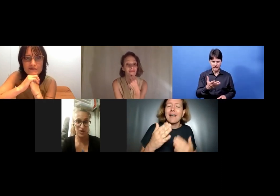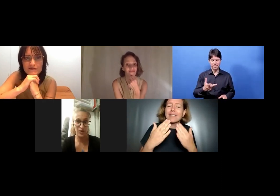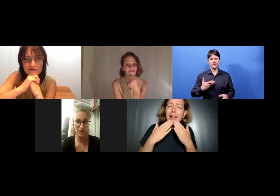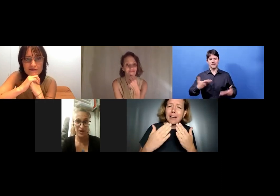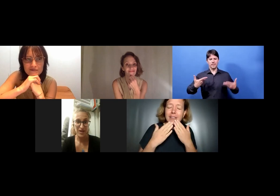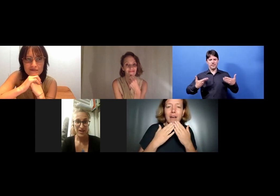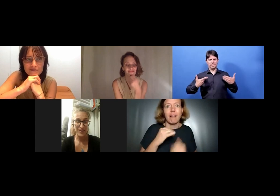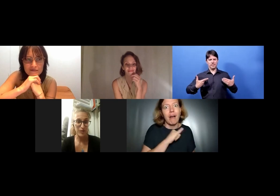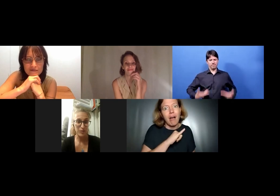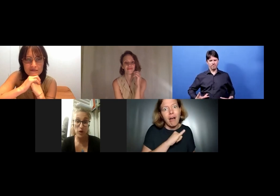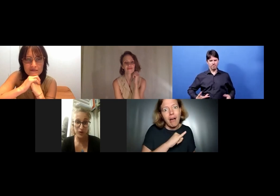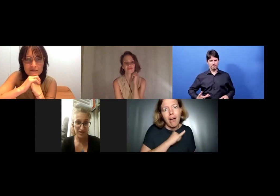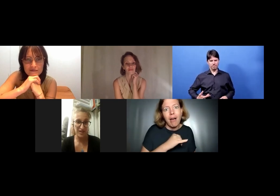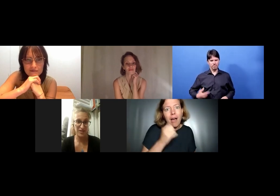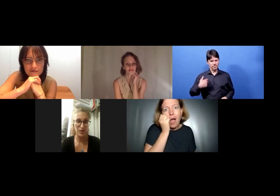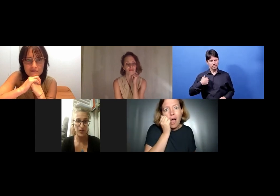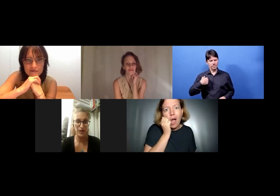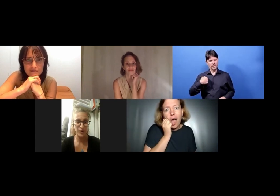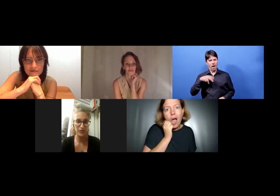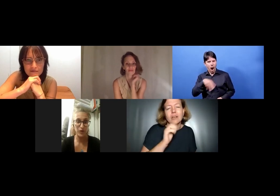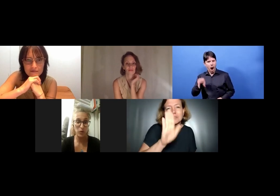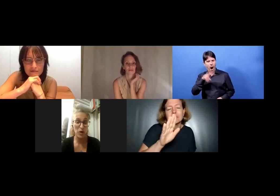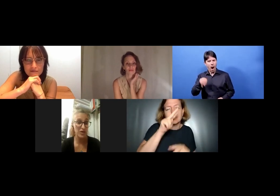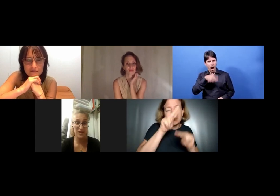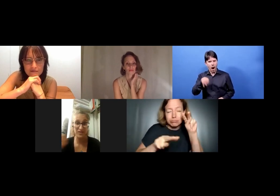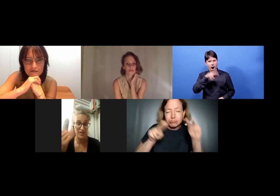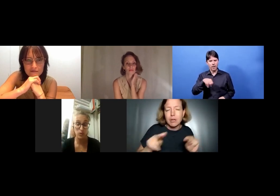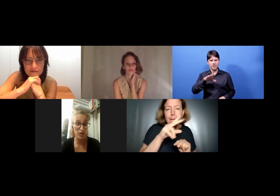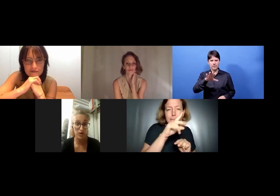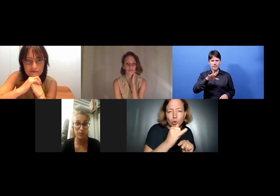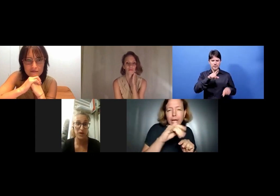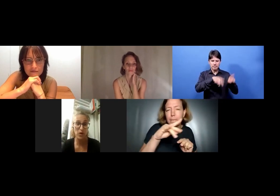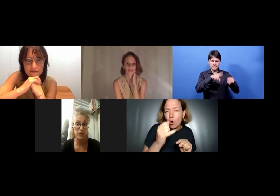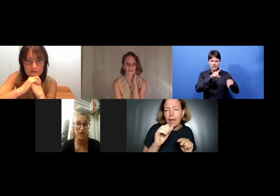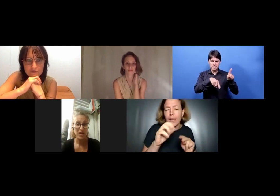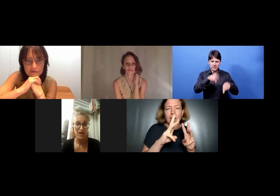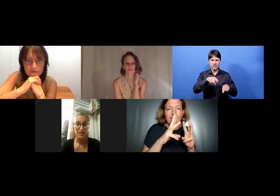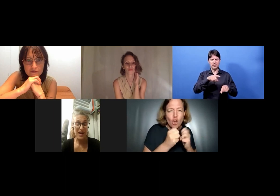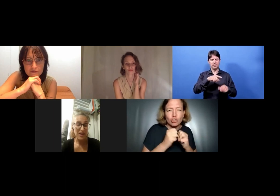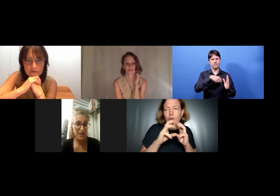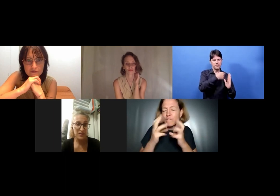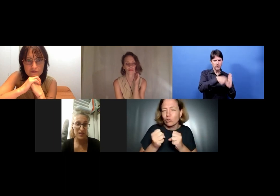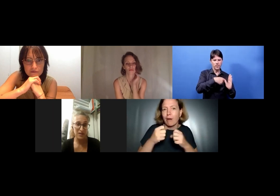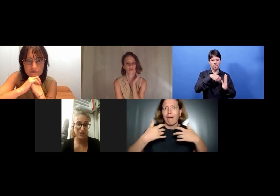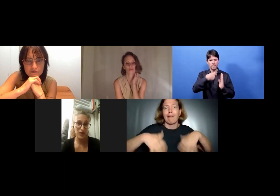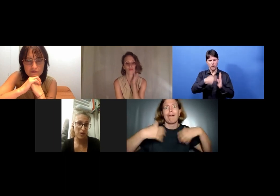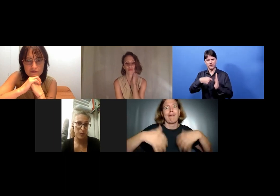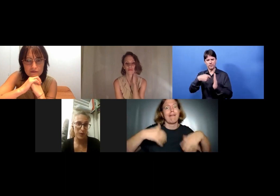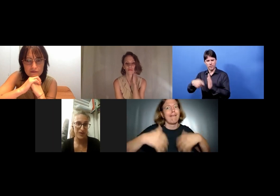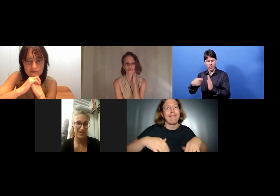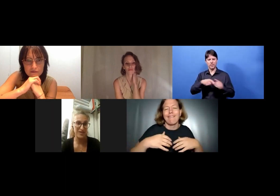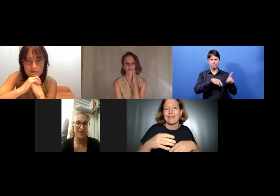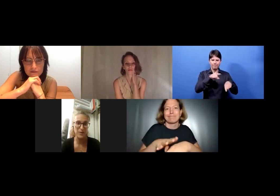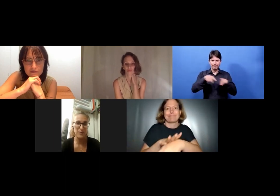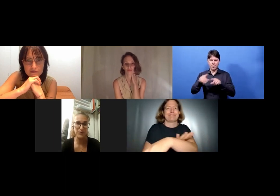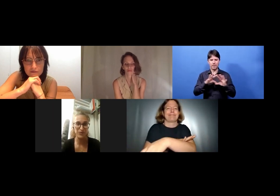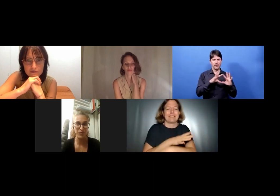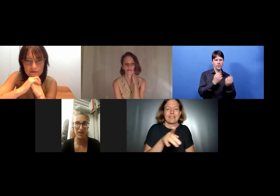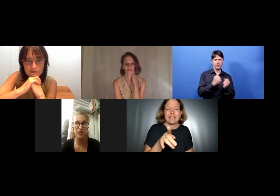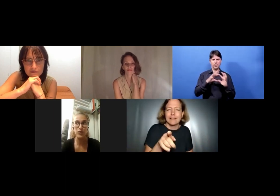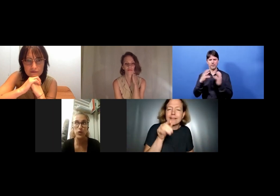and your work in this workshop. Because I think this is very important to connect and networking